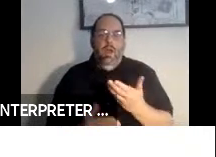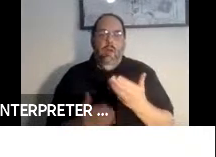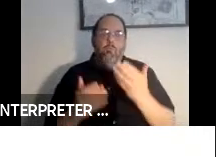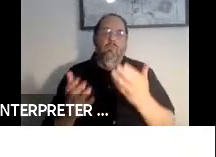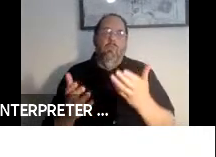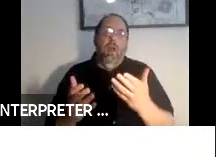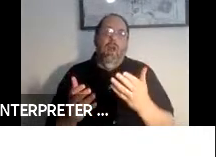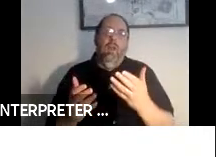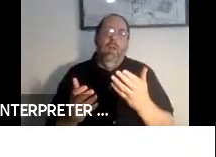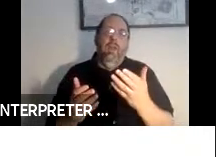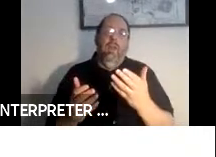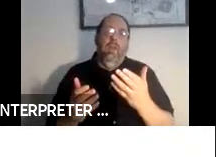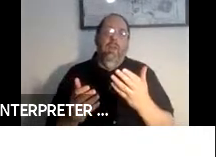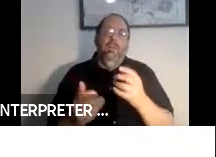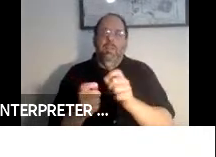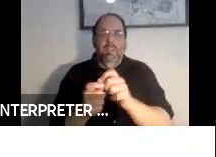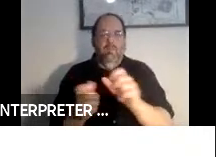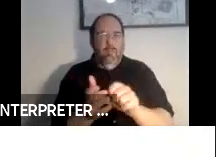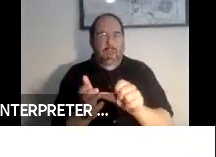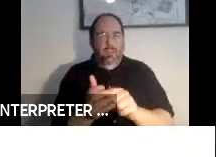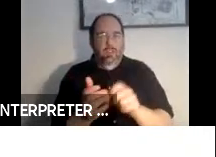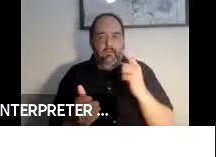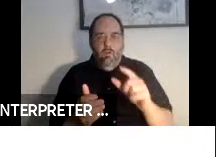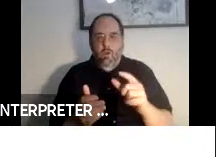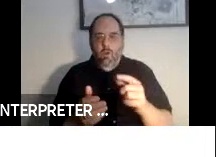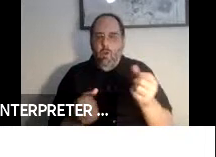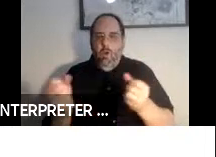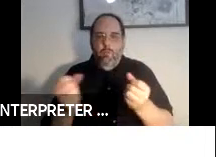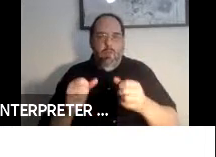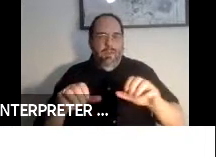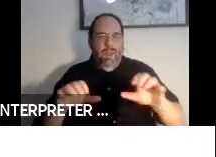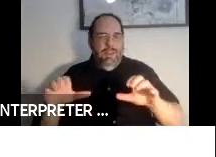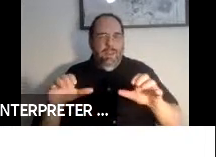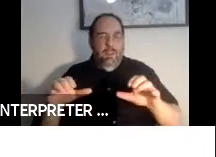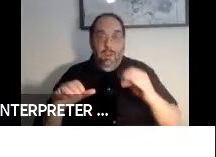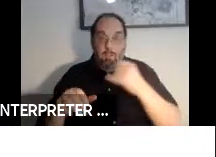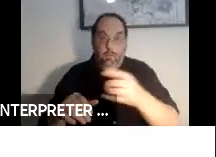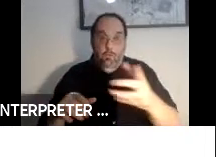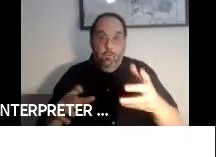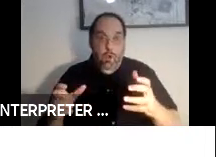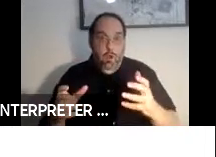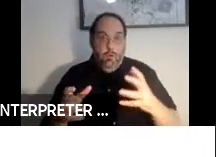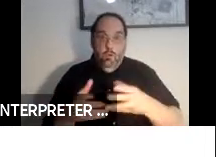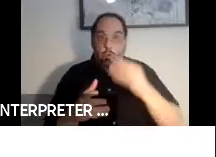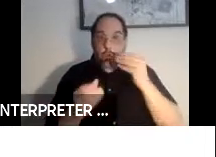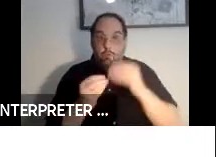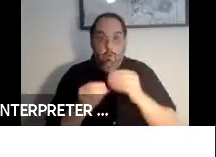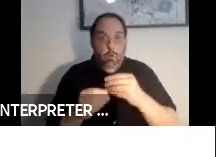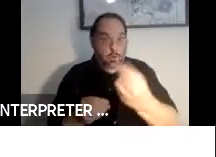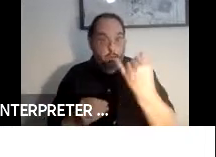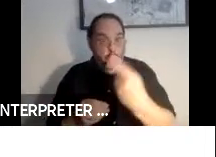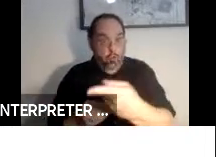Accessibility Initiative. If you want to learn more and get involved, please do so.